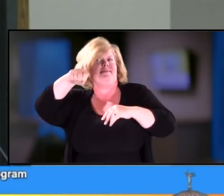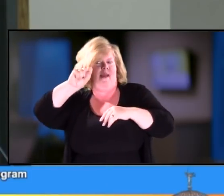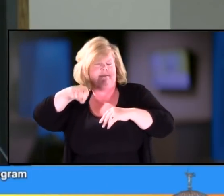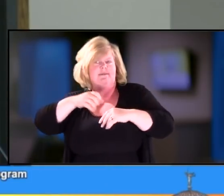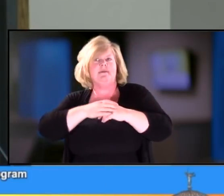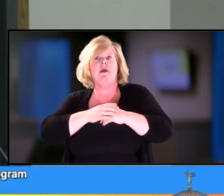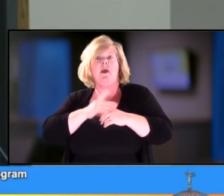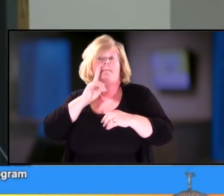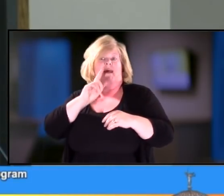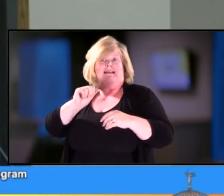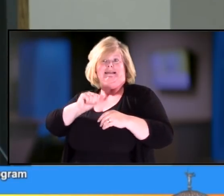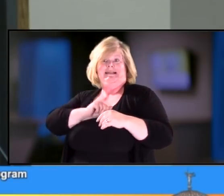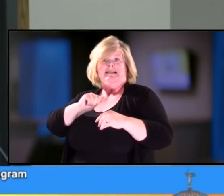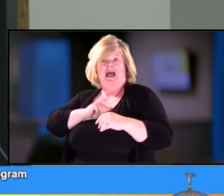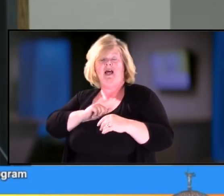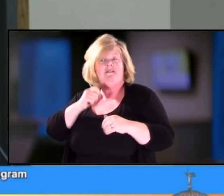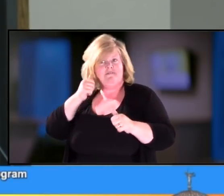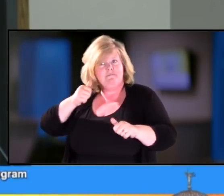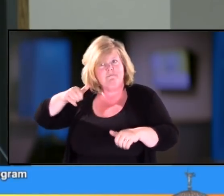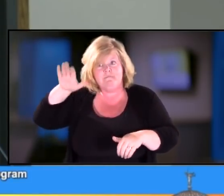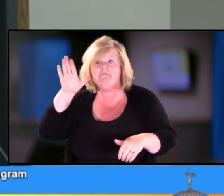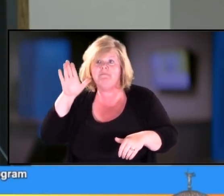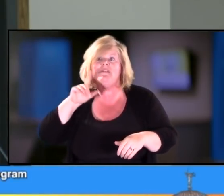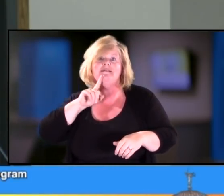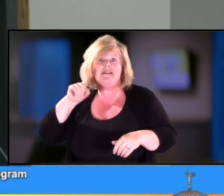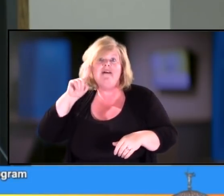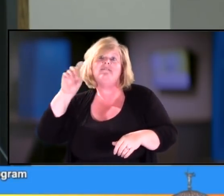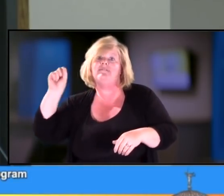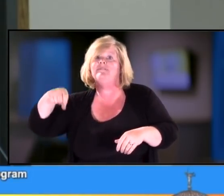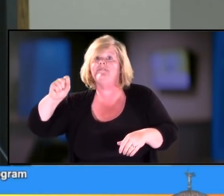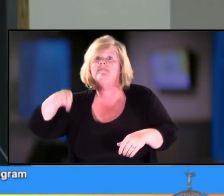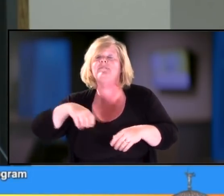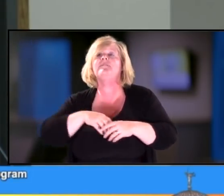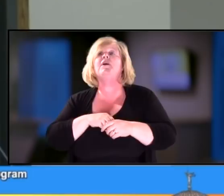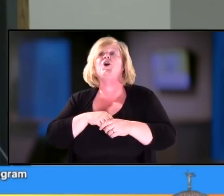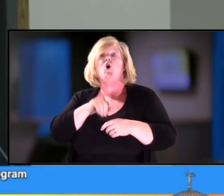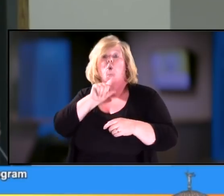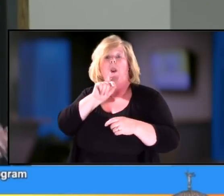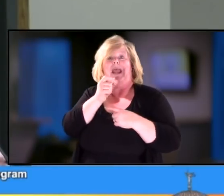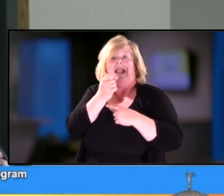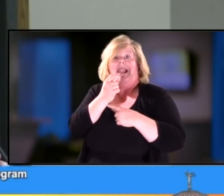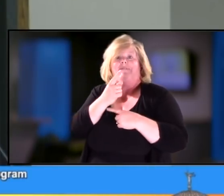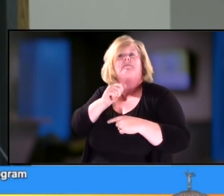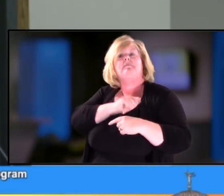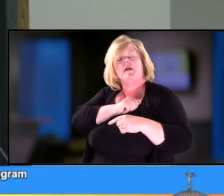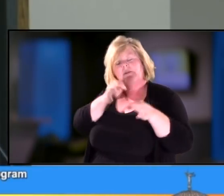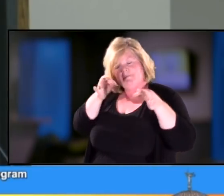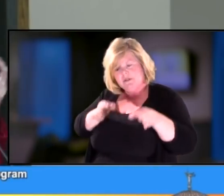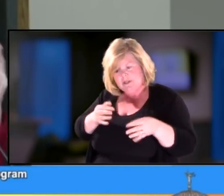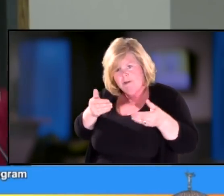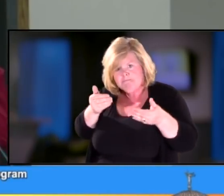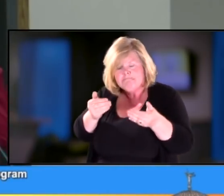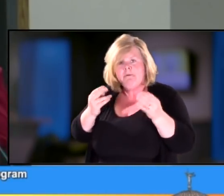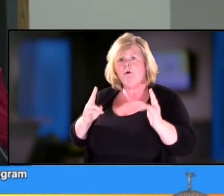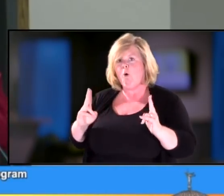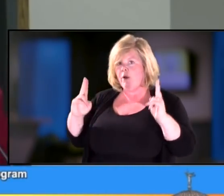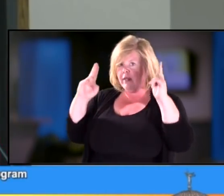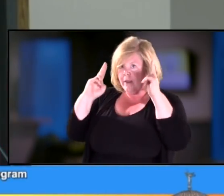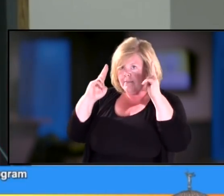In fact, I am profoundly deaf. In 2011, I made the choice to get cochlear implants.